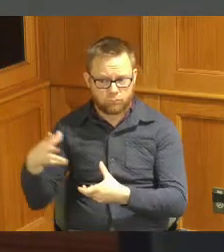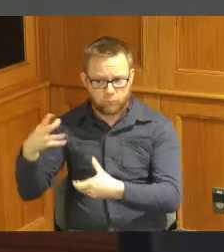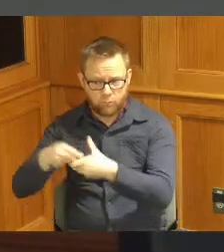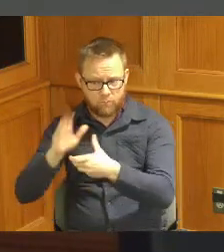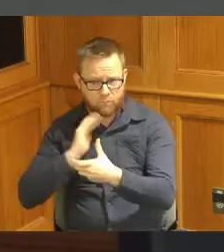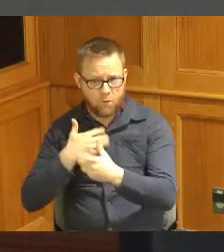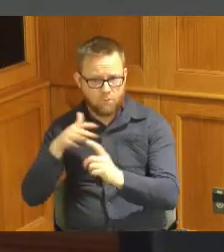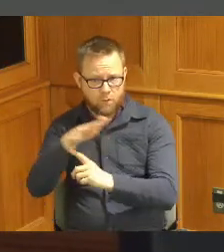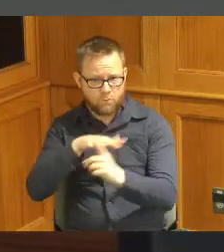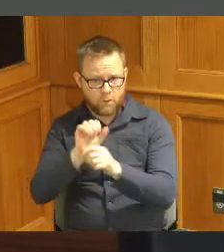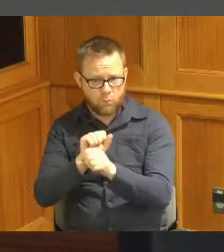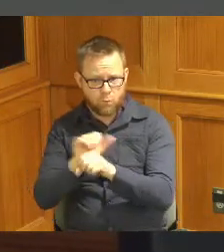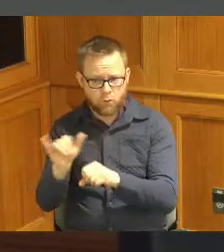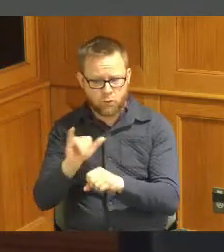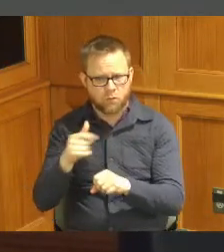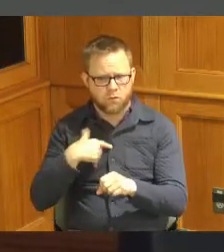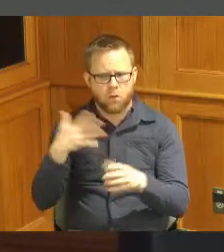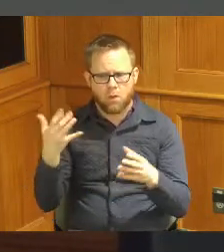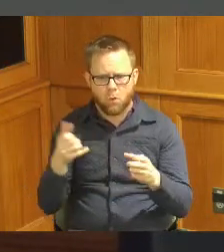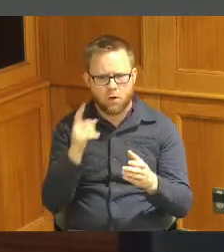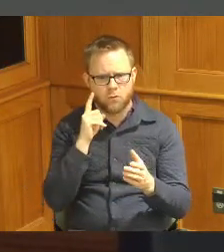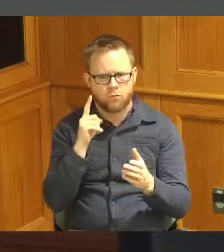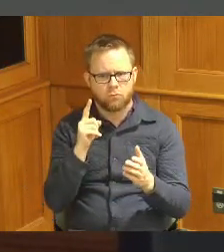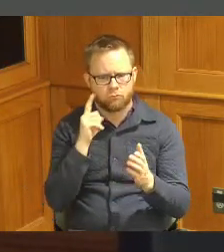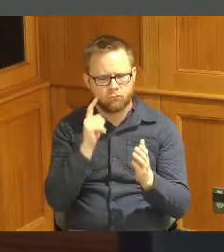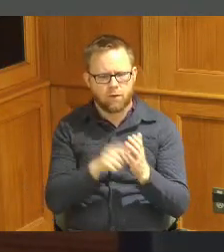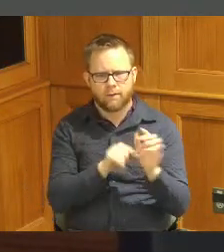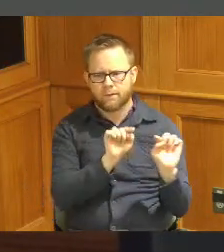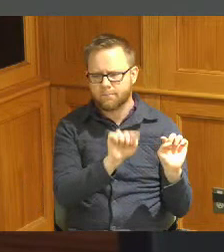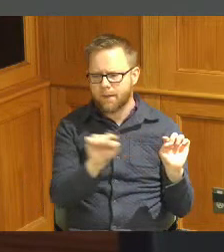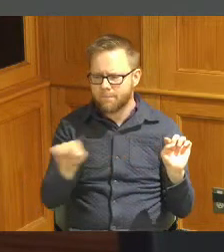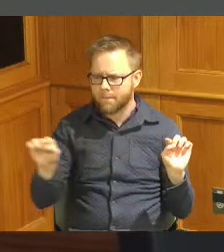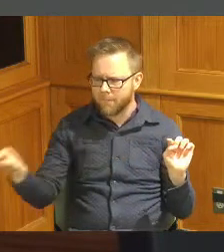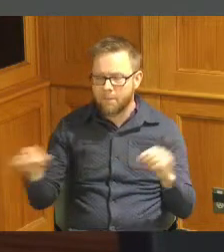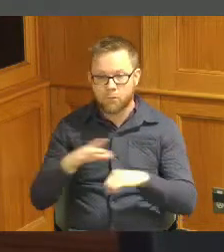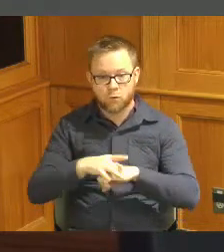efforts so I just wanted to note that that we go are going into Earth Day this Saturday that